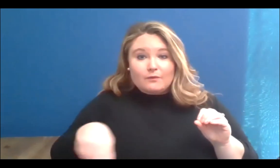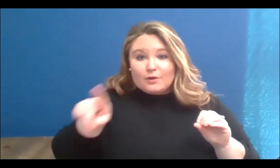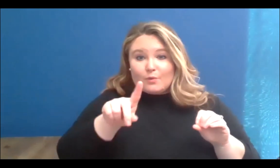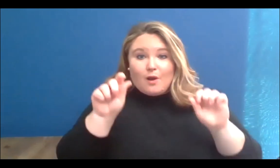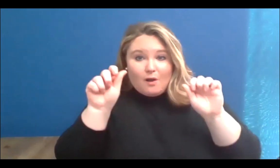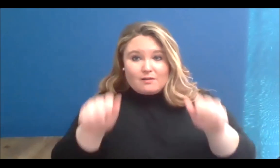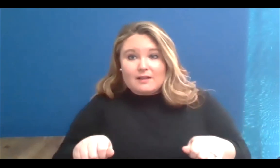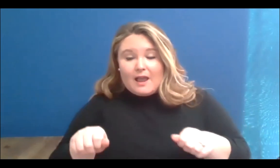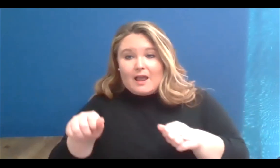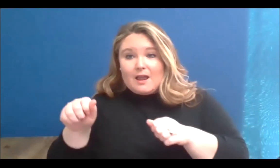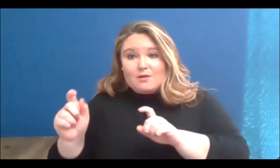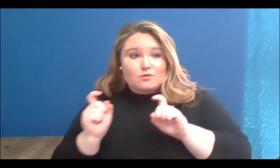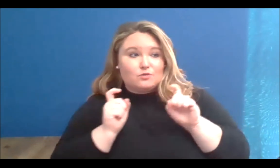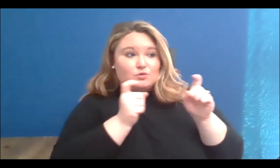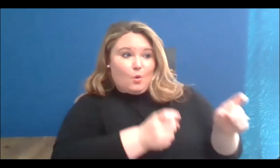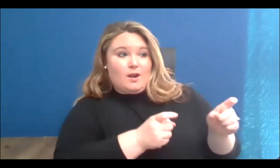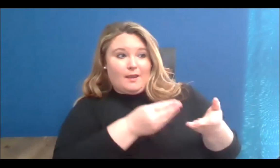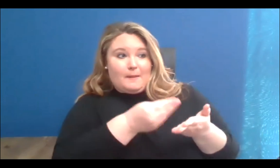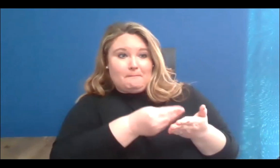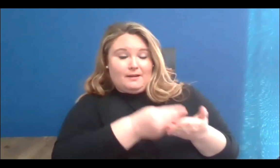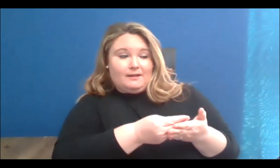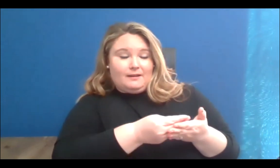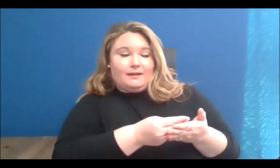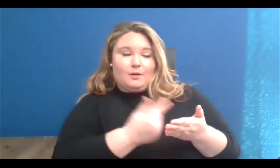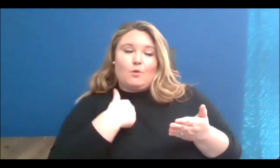out the Black Mutual Aid Fund. If you're somebody who's looking for support, we